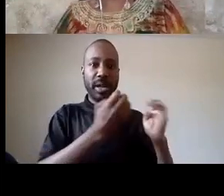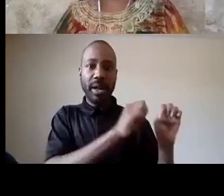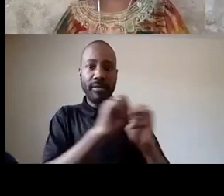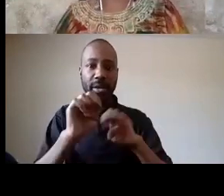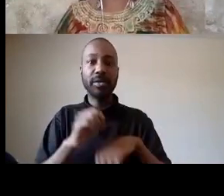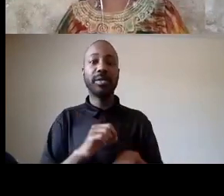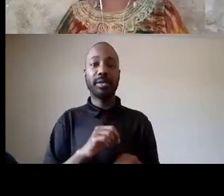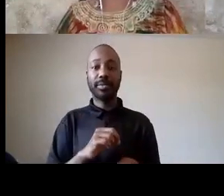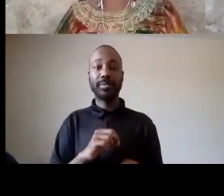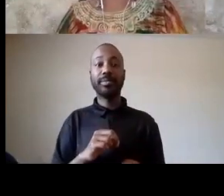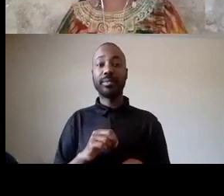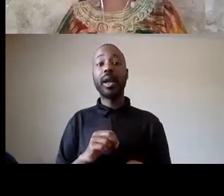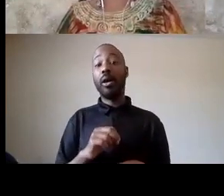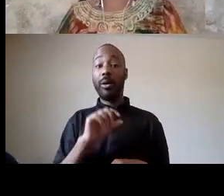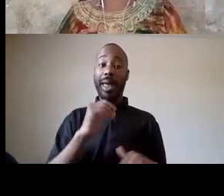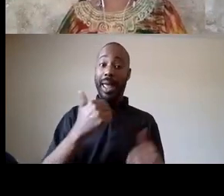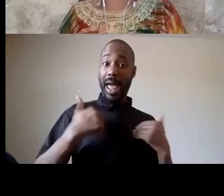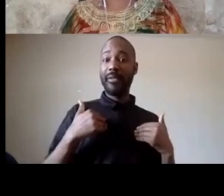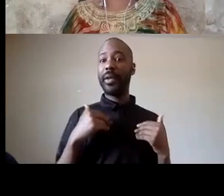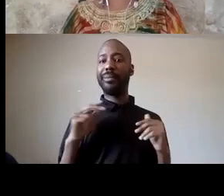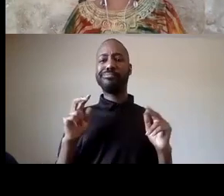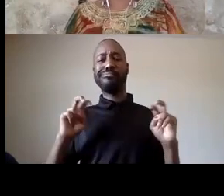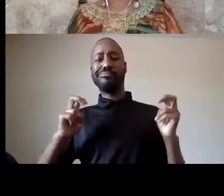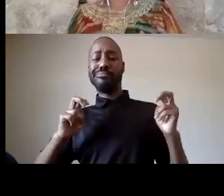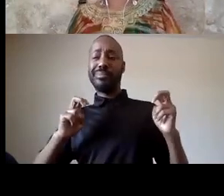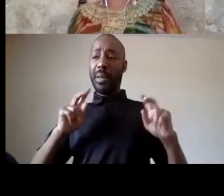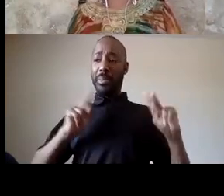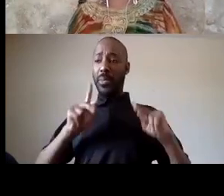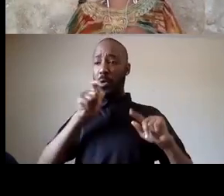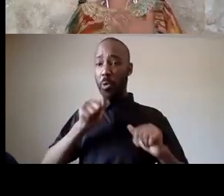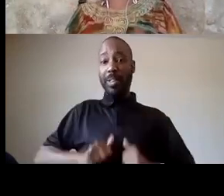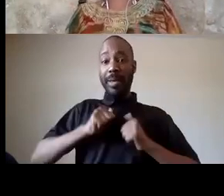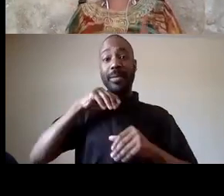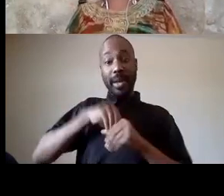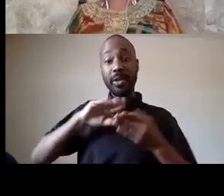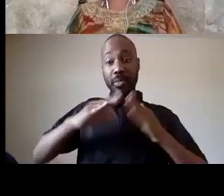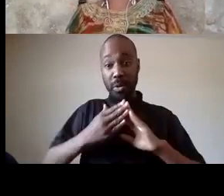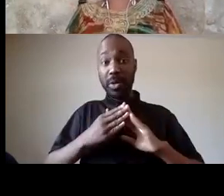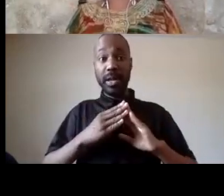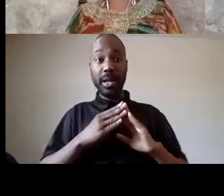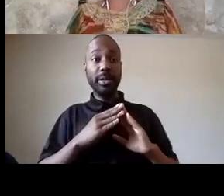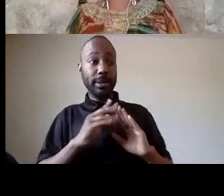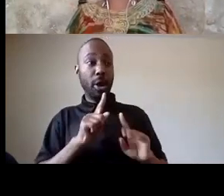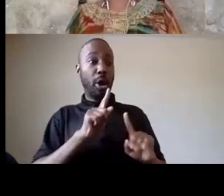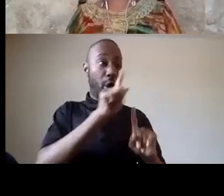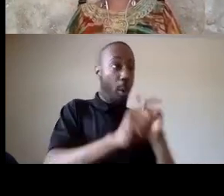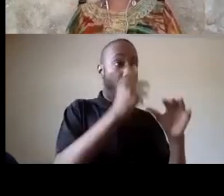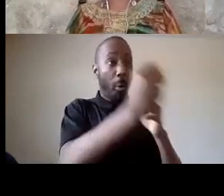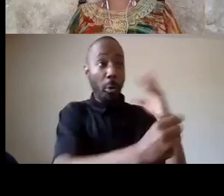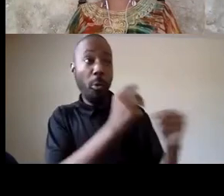communities with badges and guns they're people who live in the community and they can speak to their needs for resources for the community and